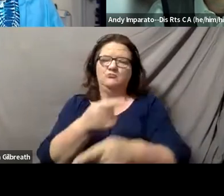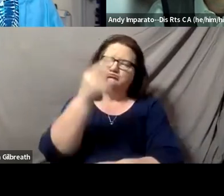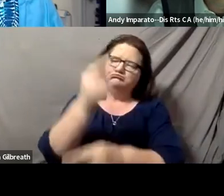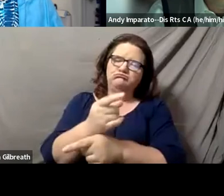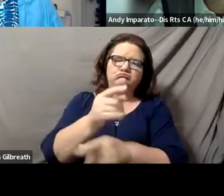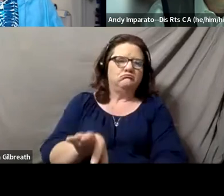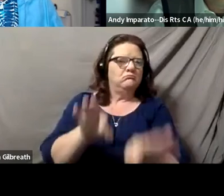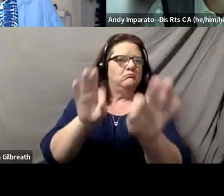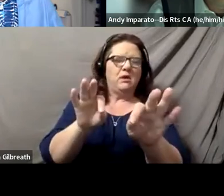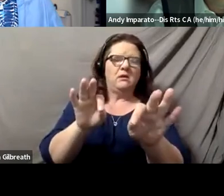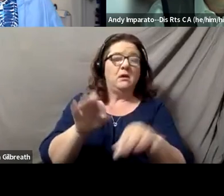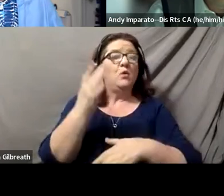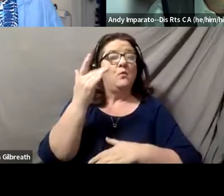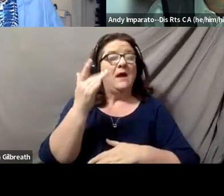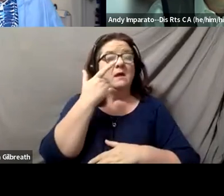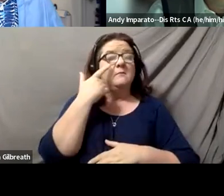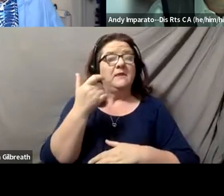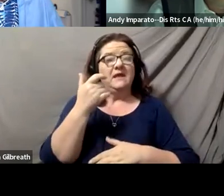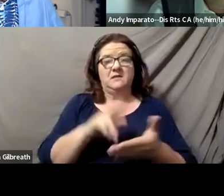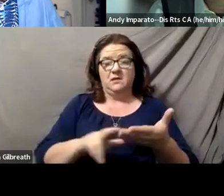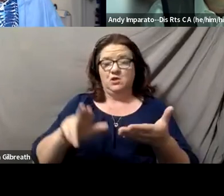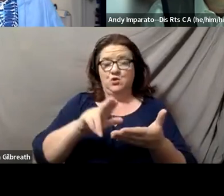because, partly, what universities should be doing